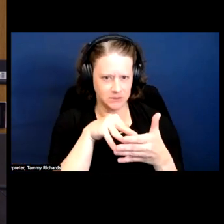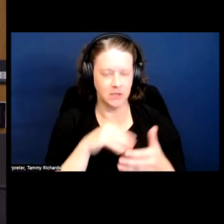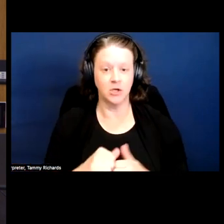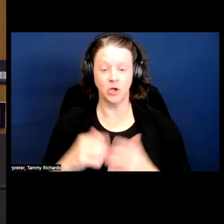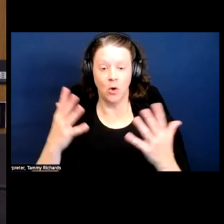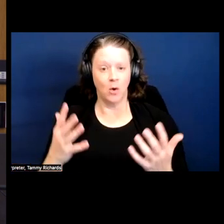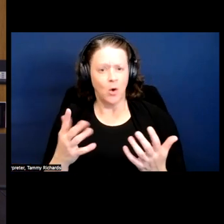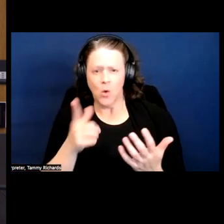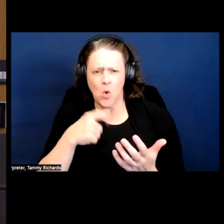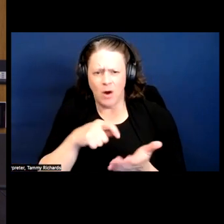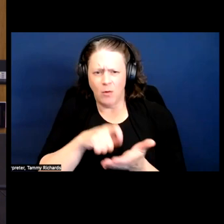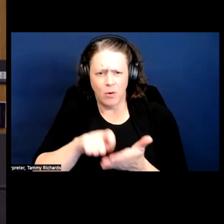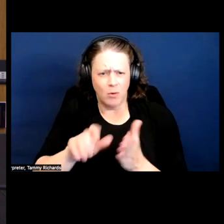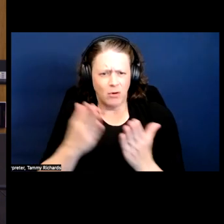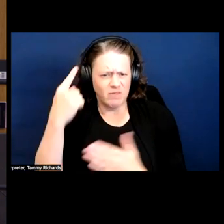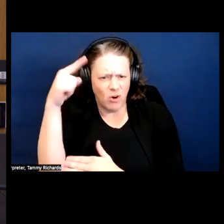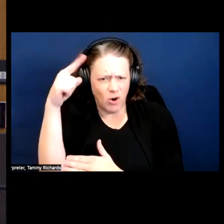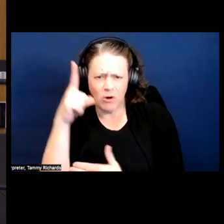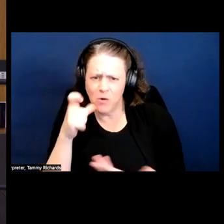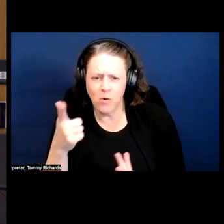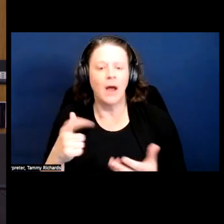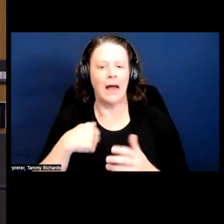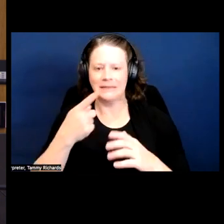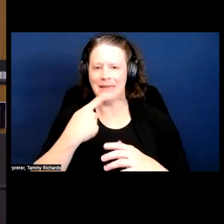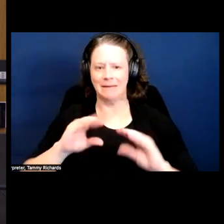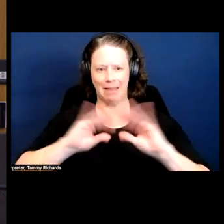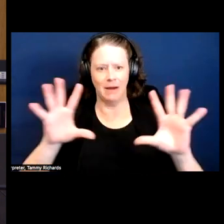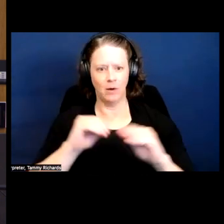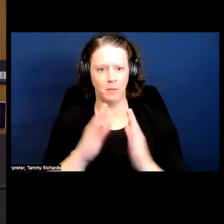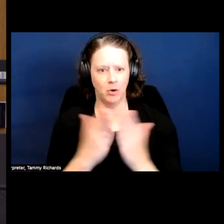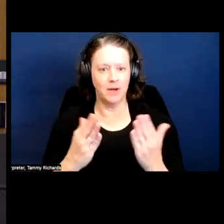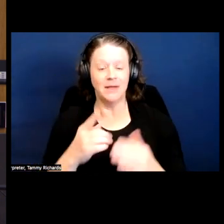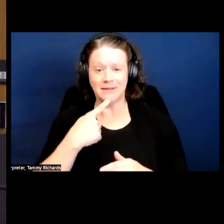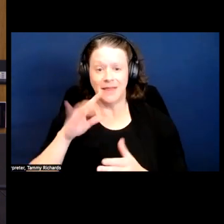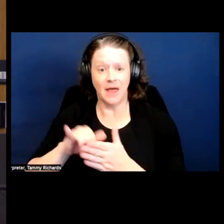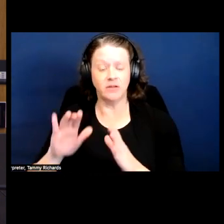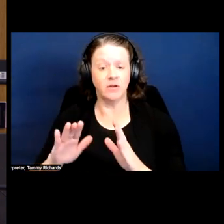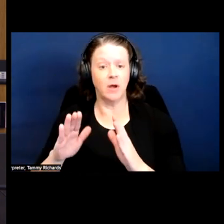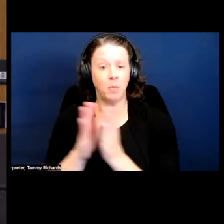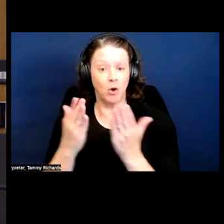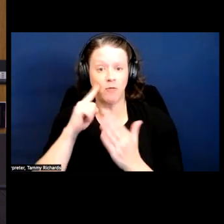So for the audience of the book, I say implicitly, the book is for black people and black disabled